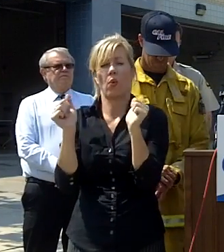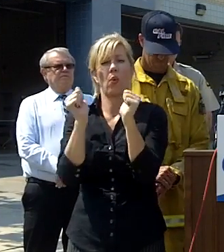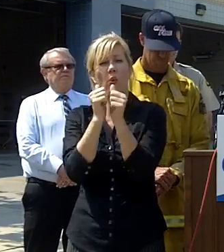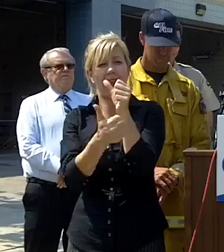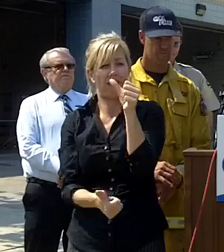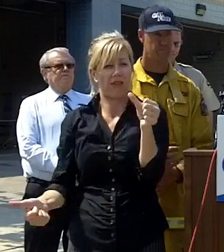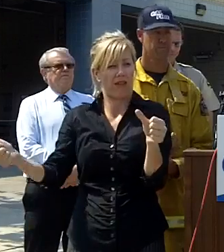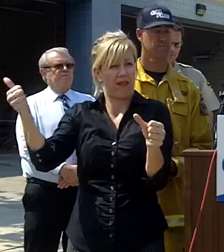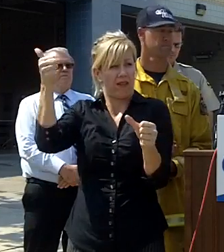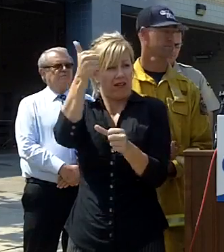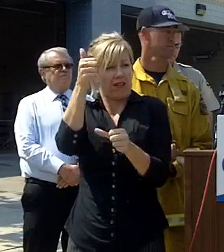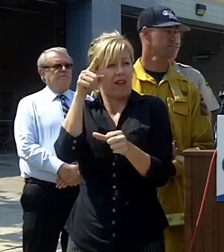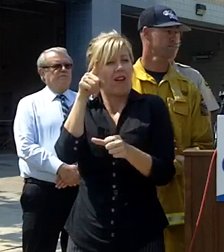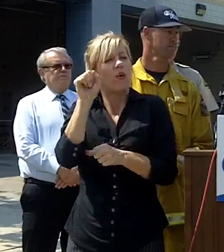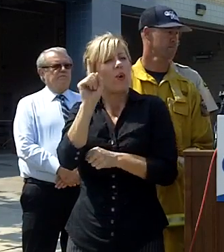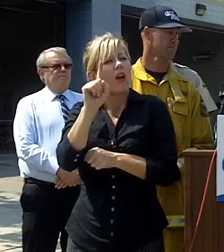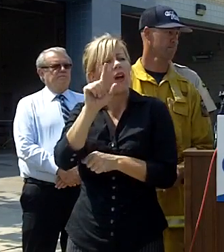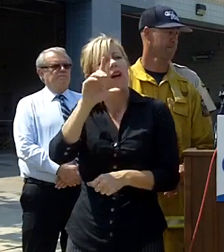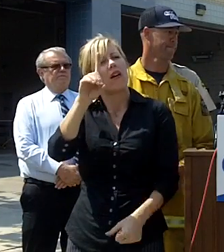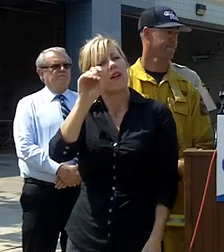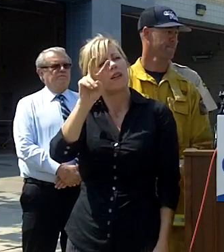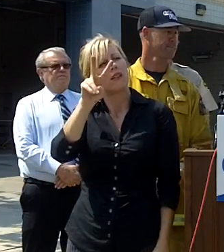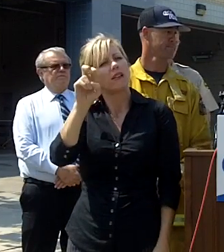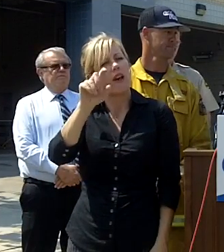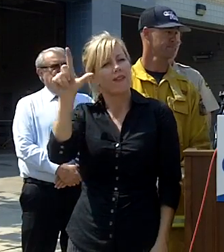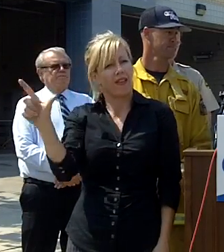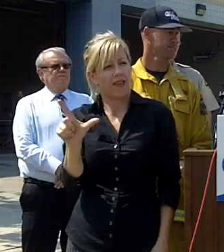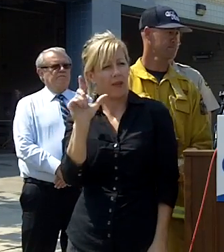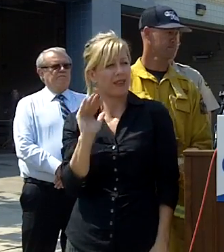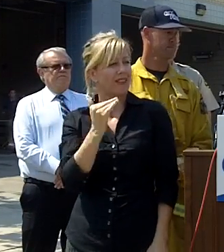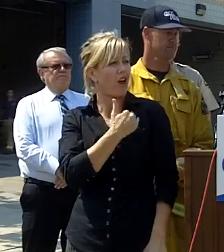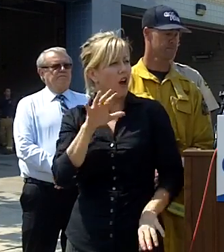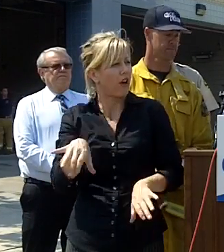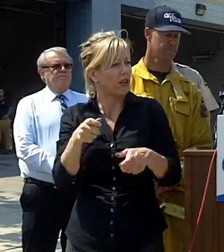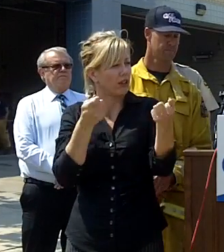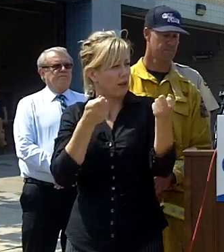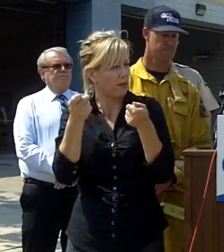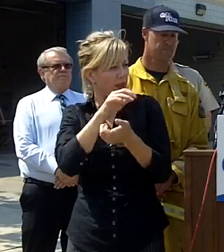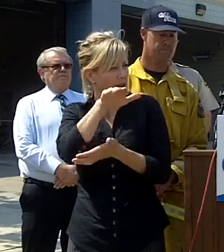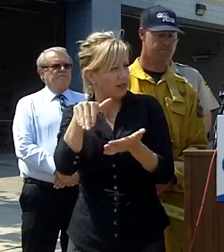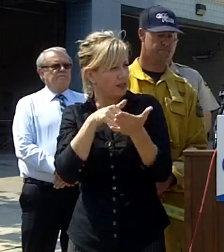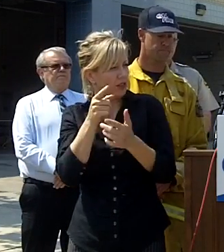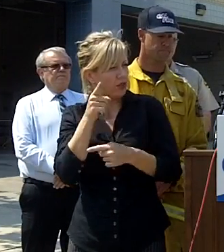library and making sure that people go home as safely as possible I also want to thank